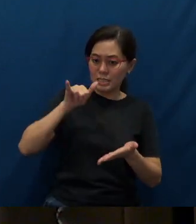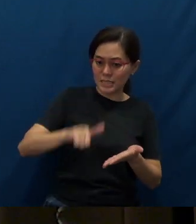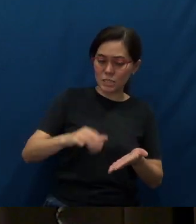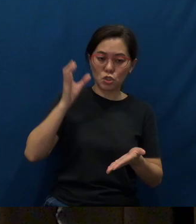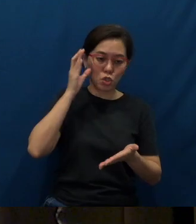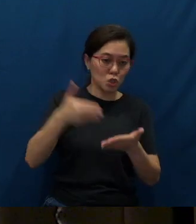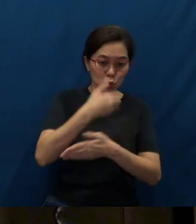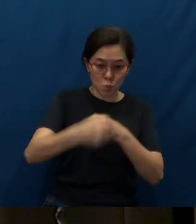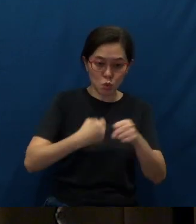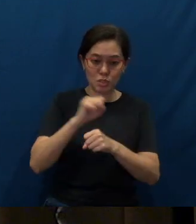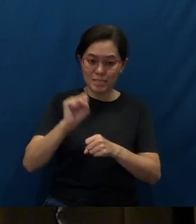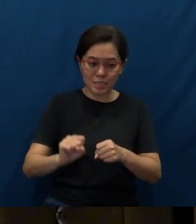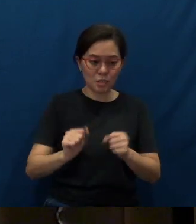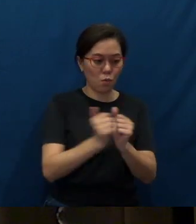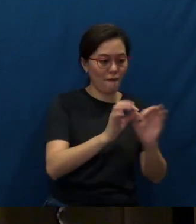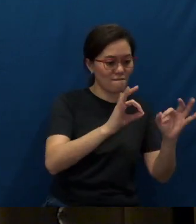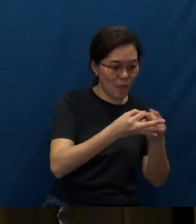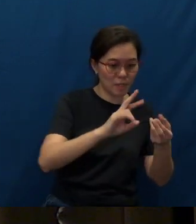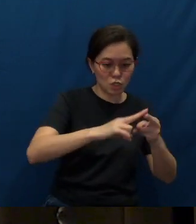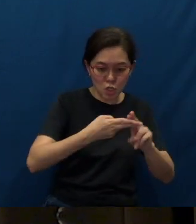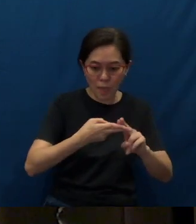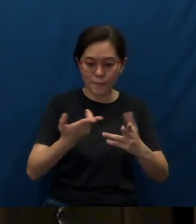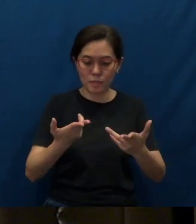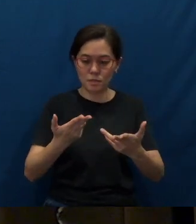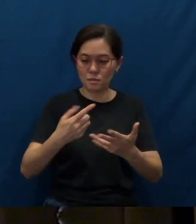in our family, among our neighbors, among our friends,